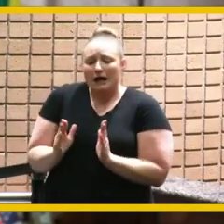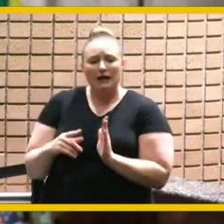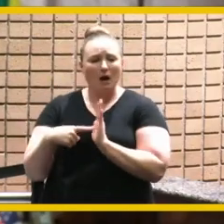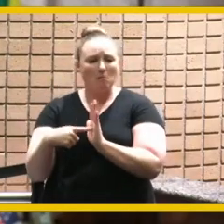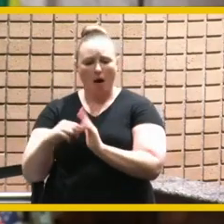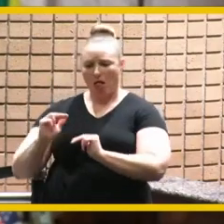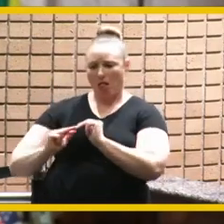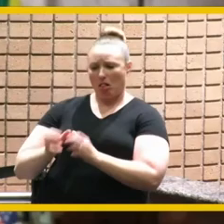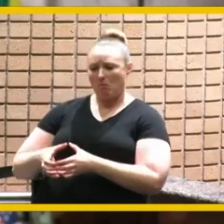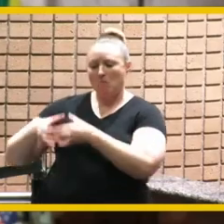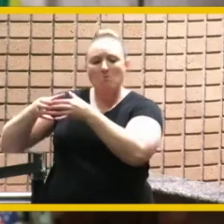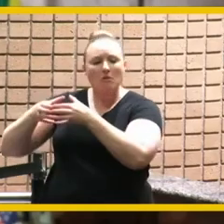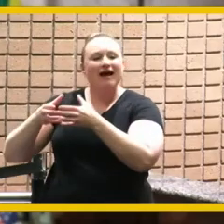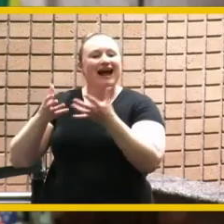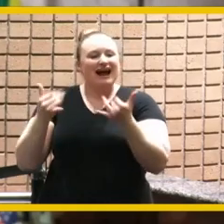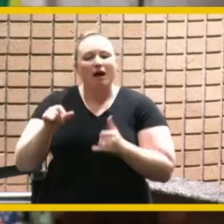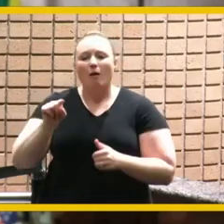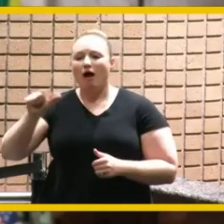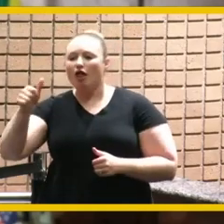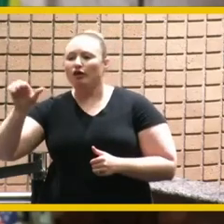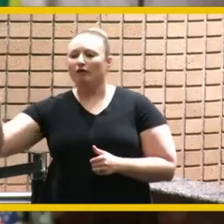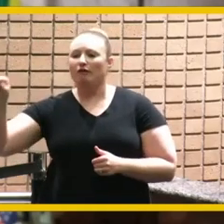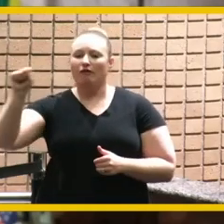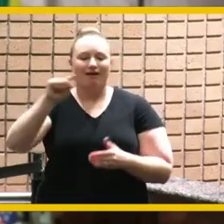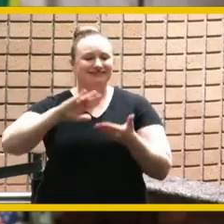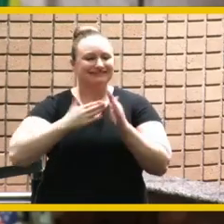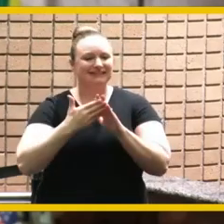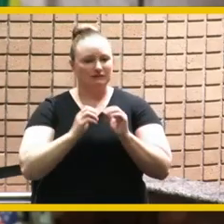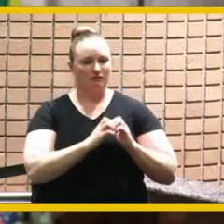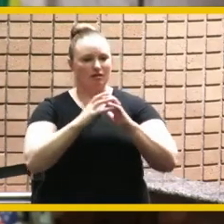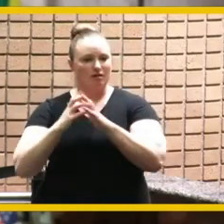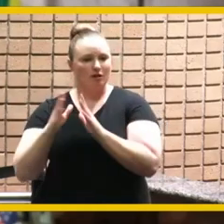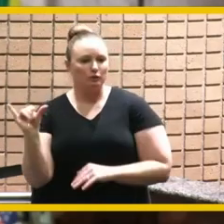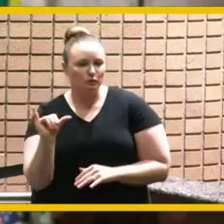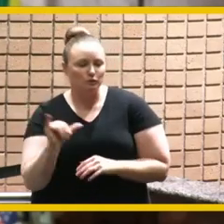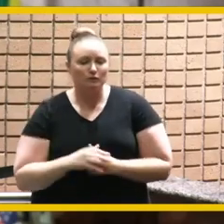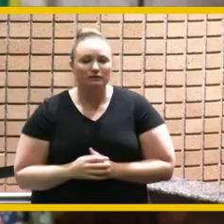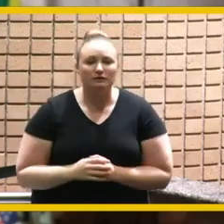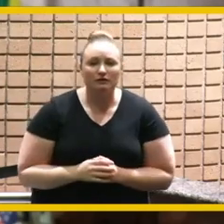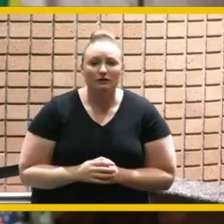now implementing and under his watch riverside became the first large county in california to